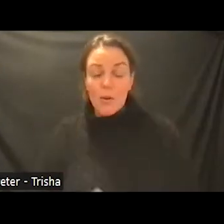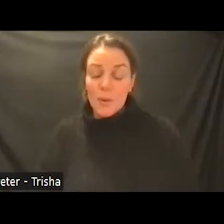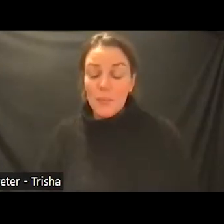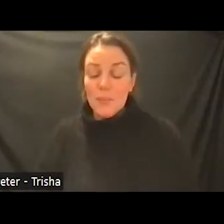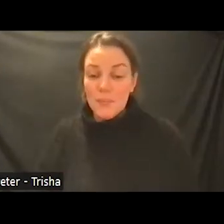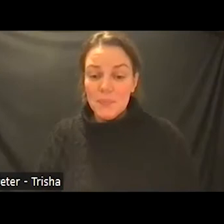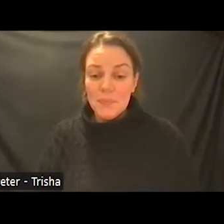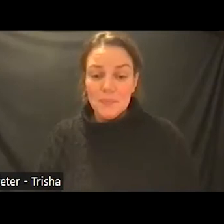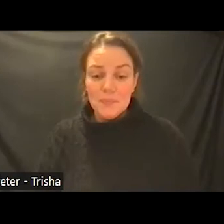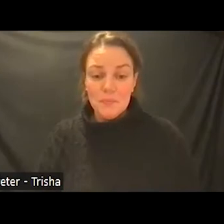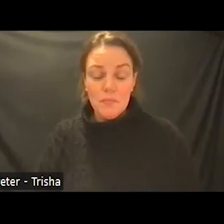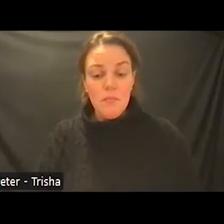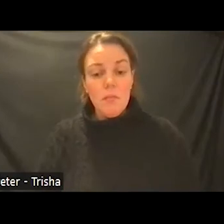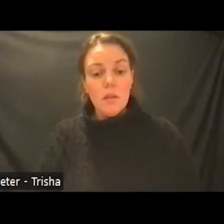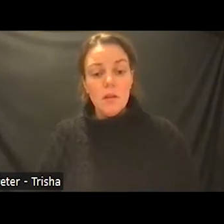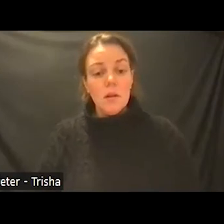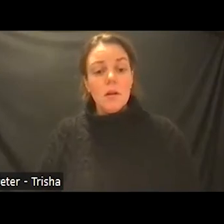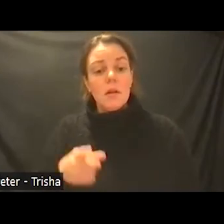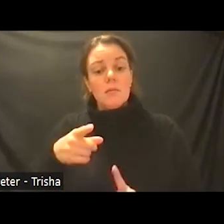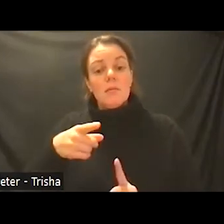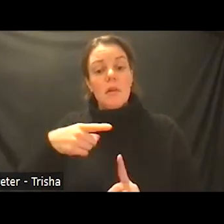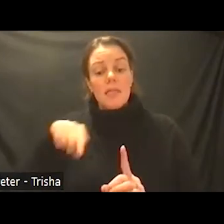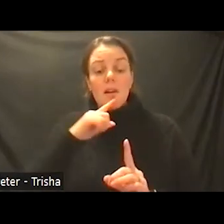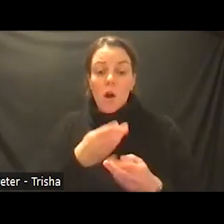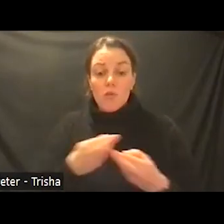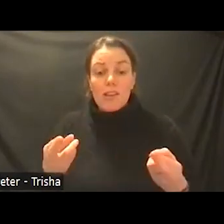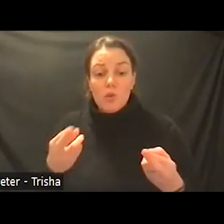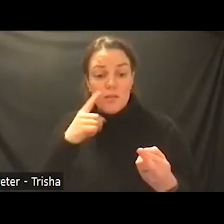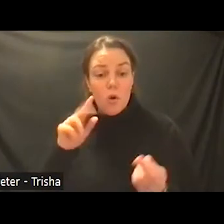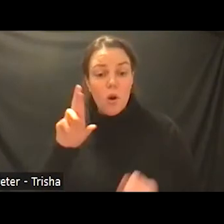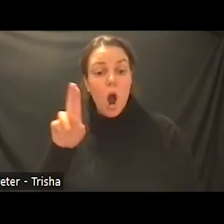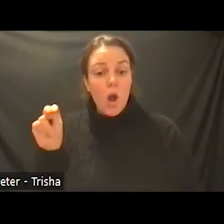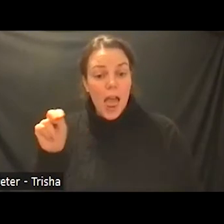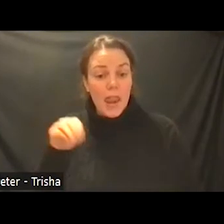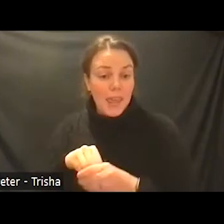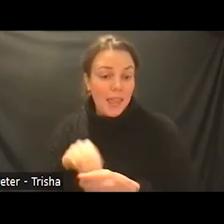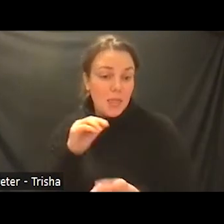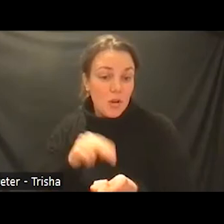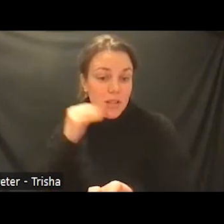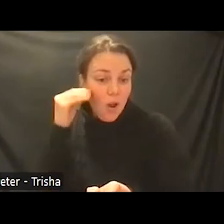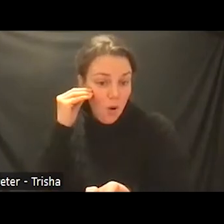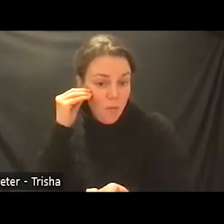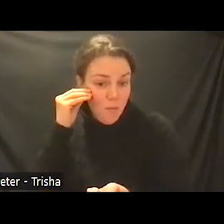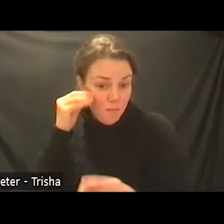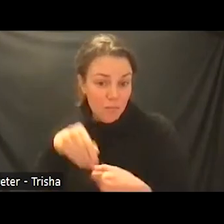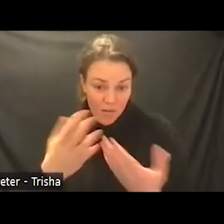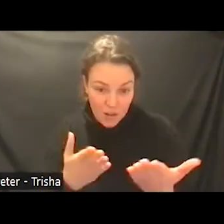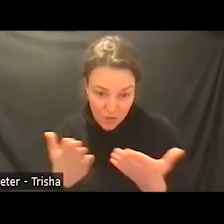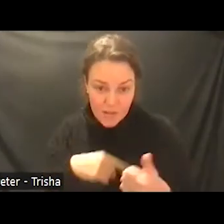they serve as resources for the rns in the nursing home they provide on-site visits to the skilled